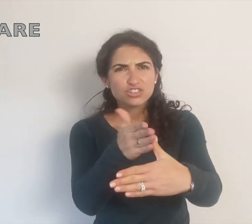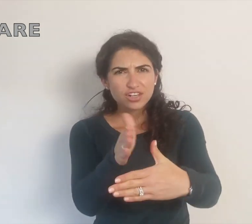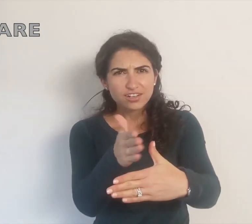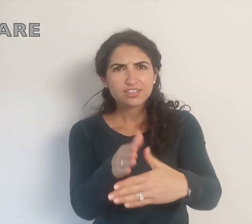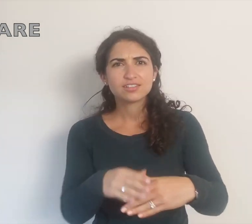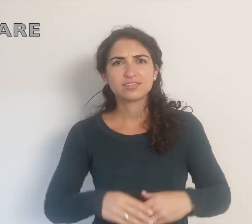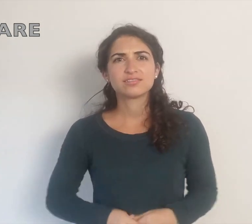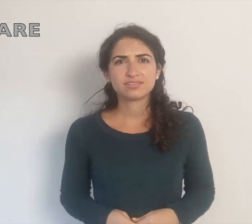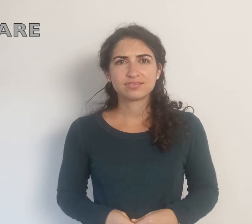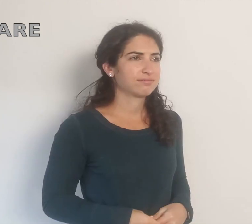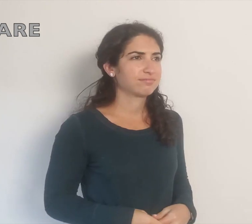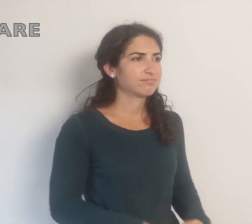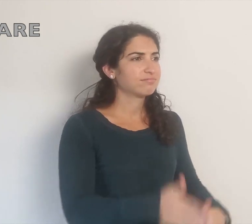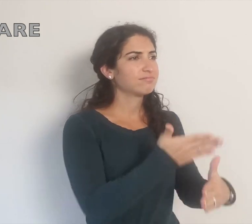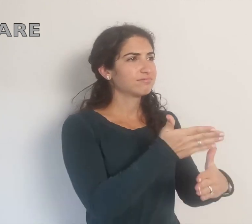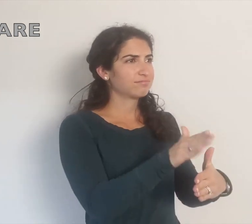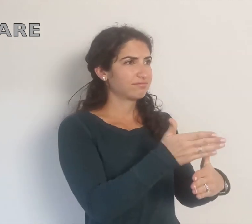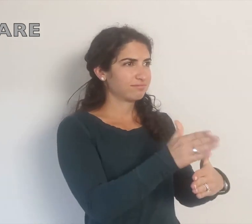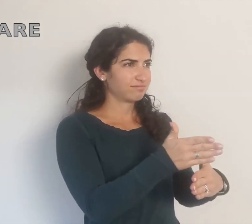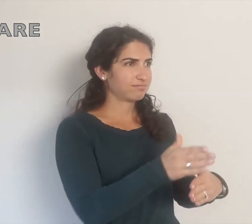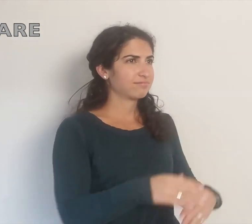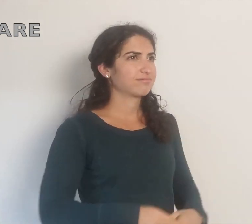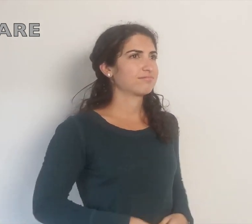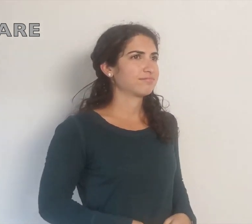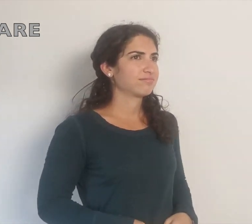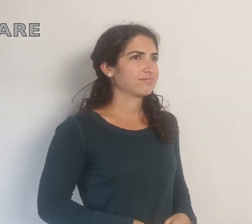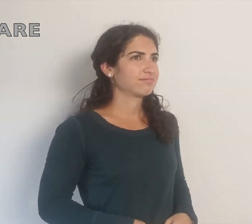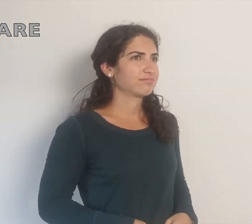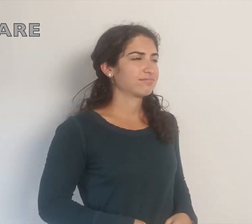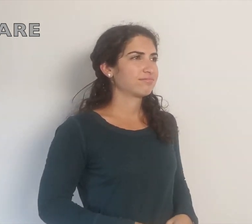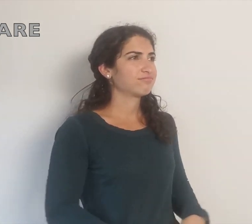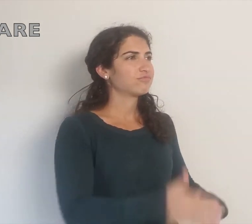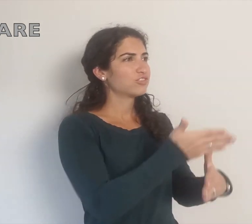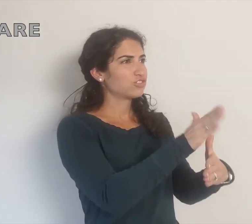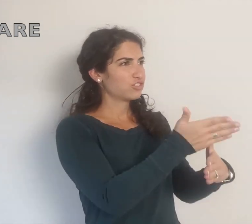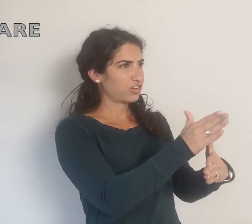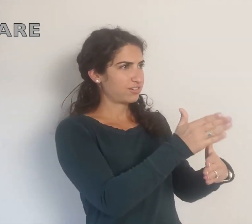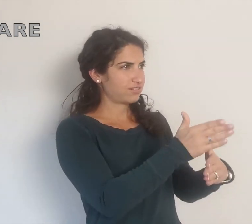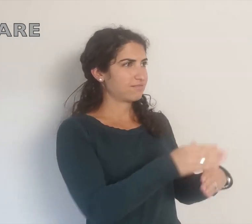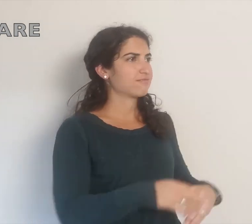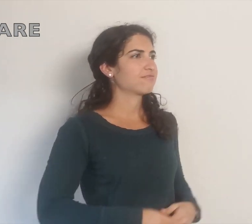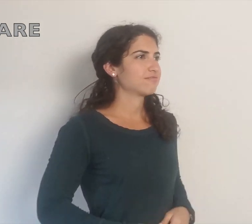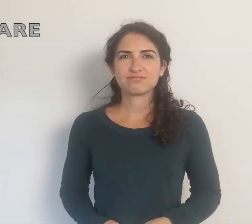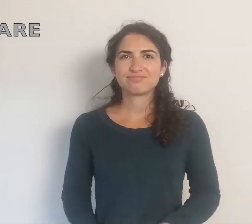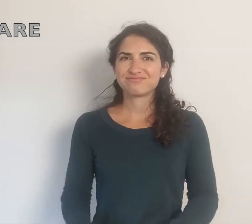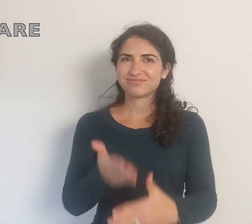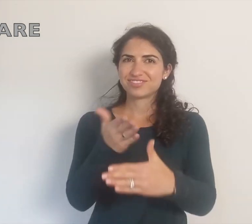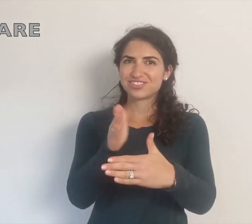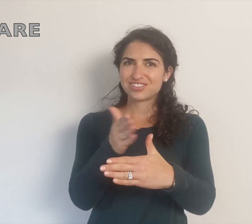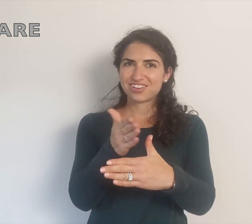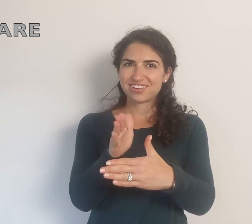SHARE